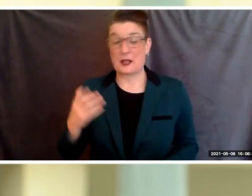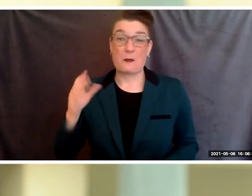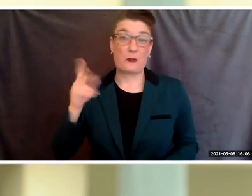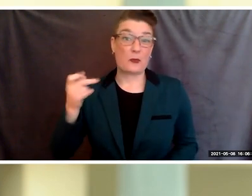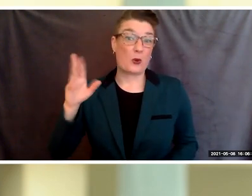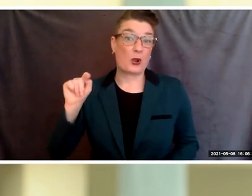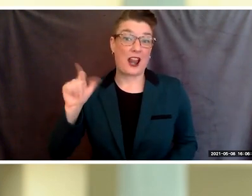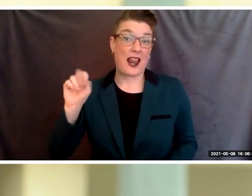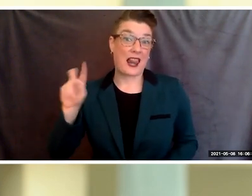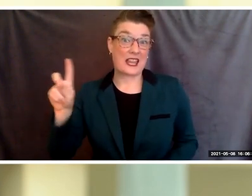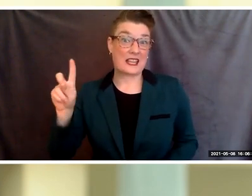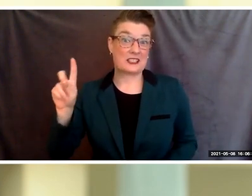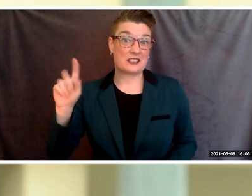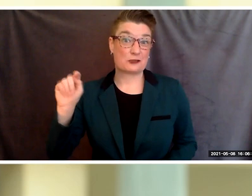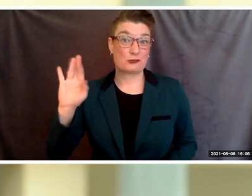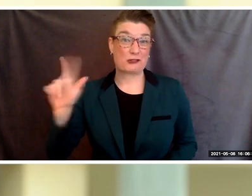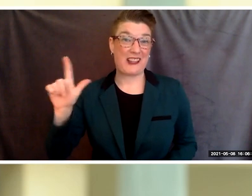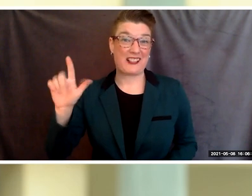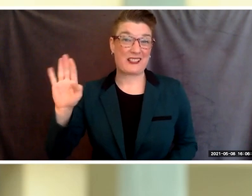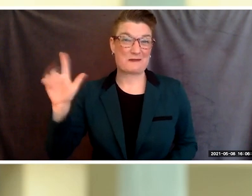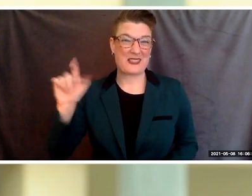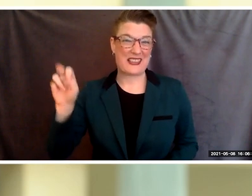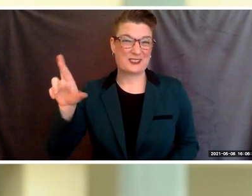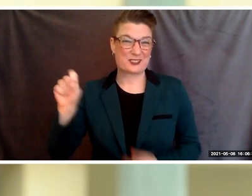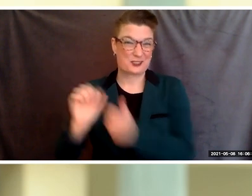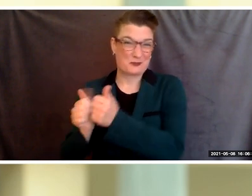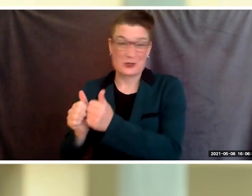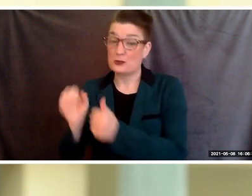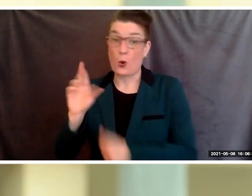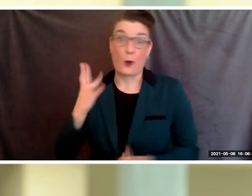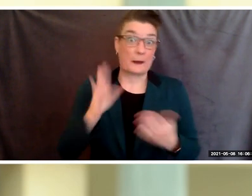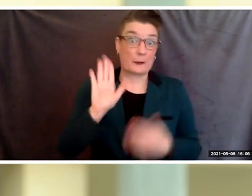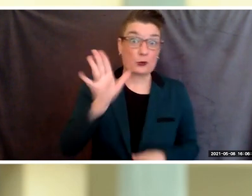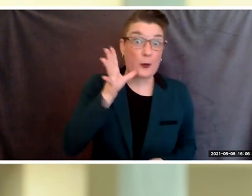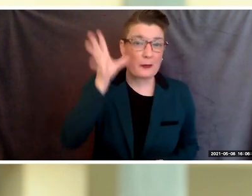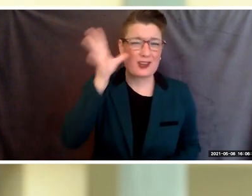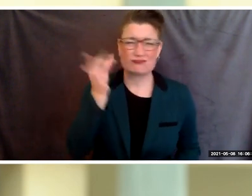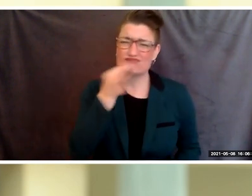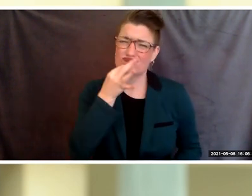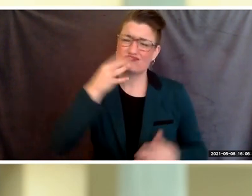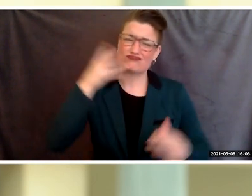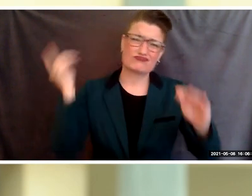or the parents who dare venture into this foreign country and grind day in and day out to provide